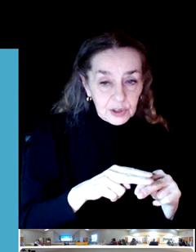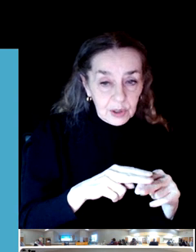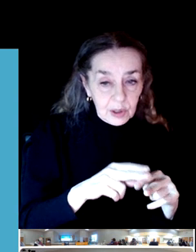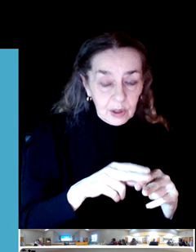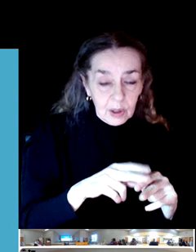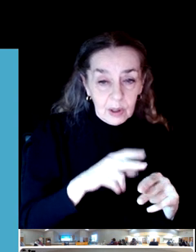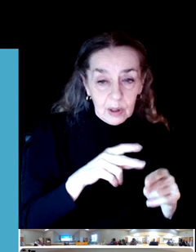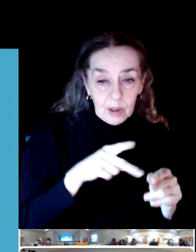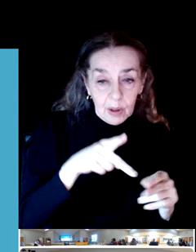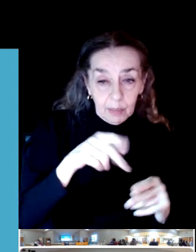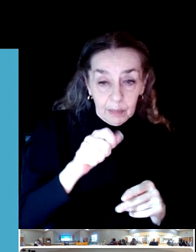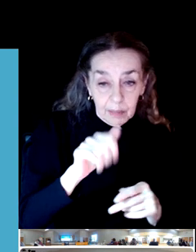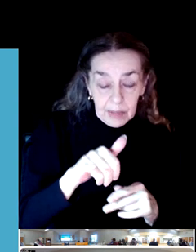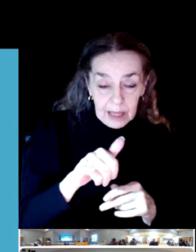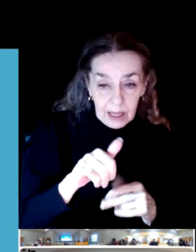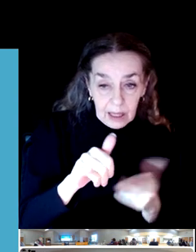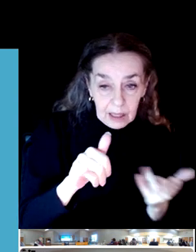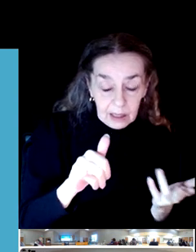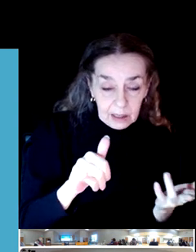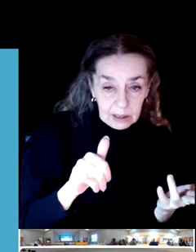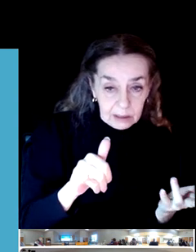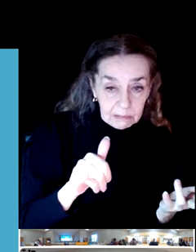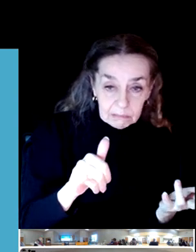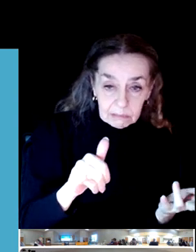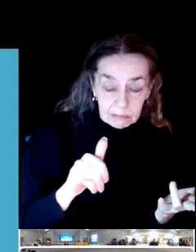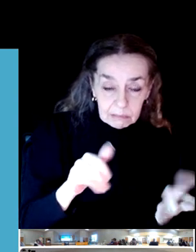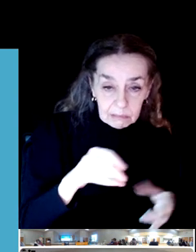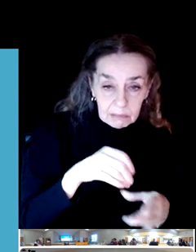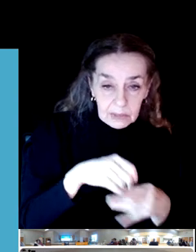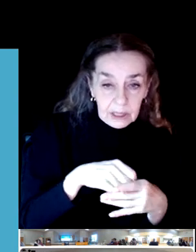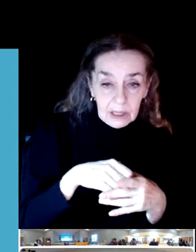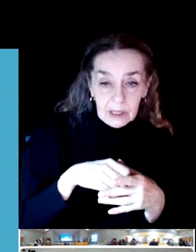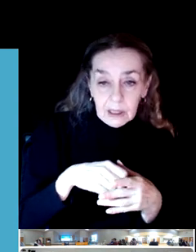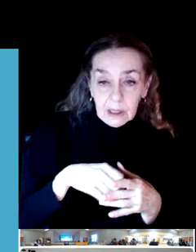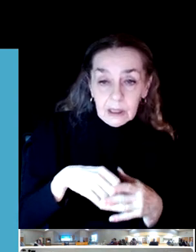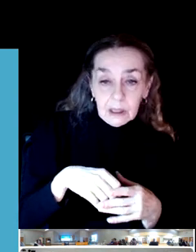parks, and pools, for lifeguards?